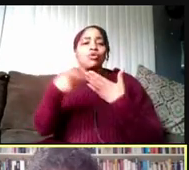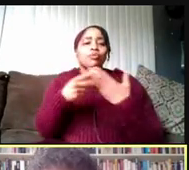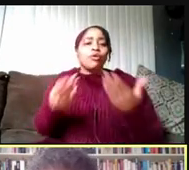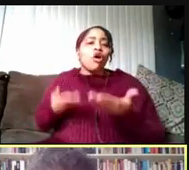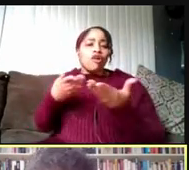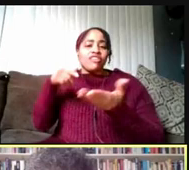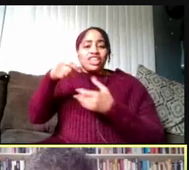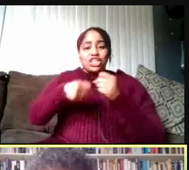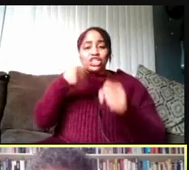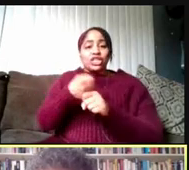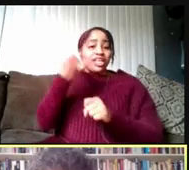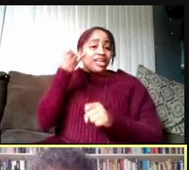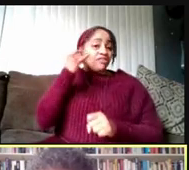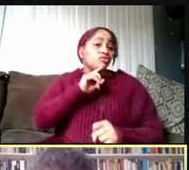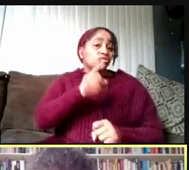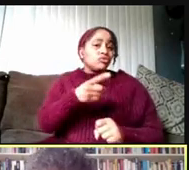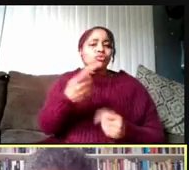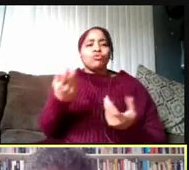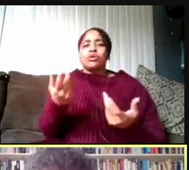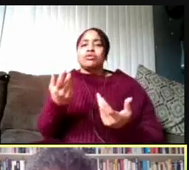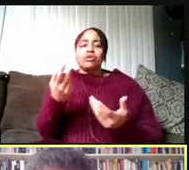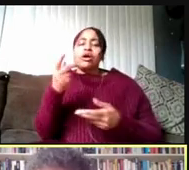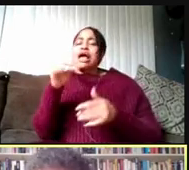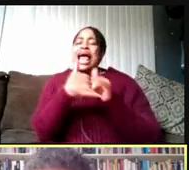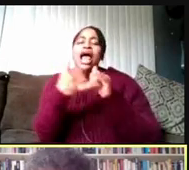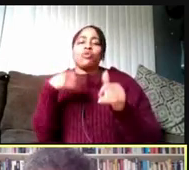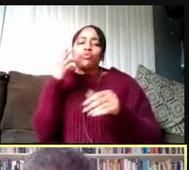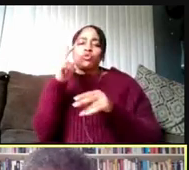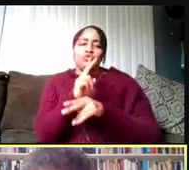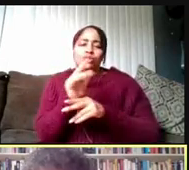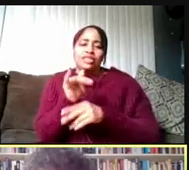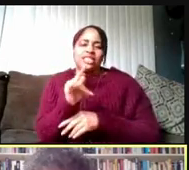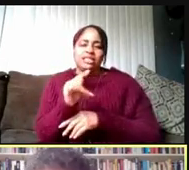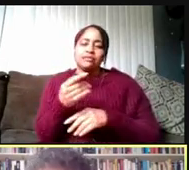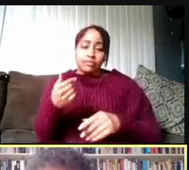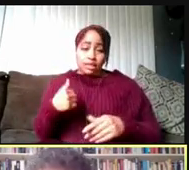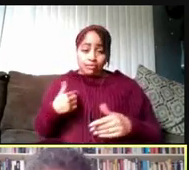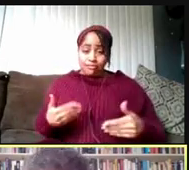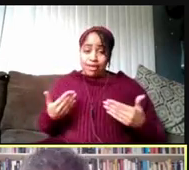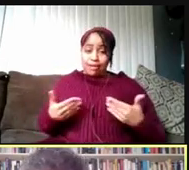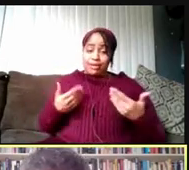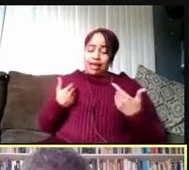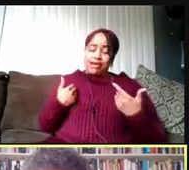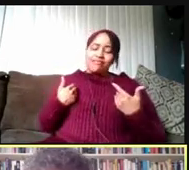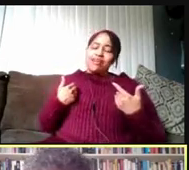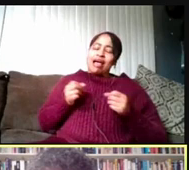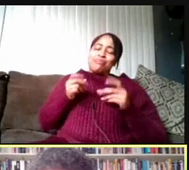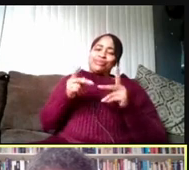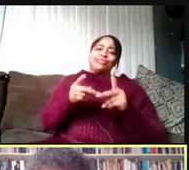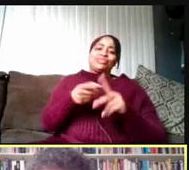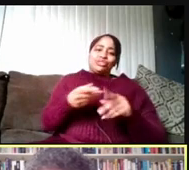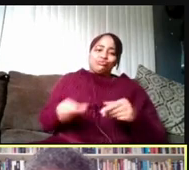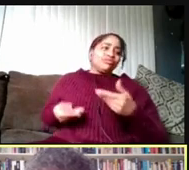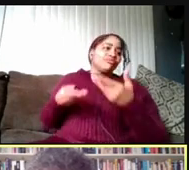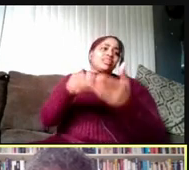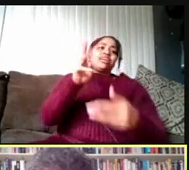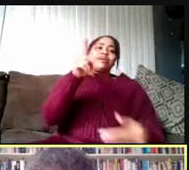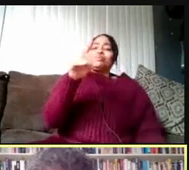and if so, in which modalities. So again, I'm pleased to have an opportunity to provide this update in today's briefing.